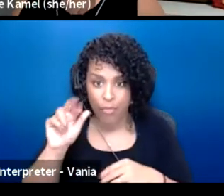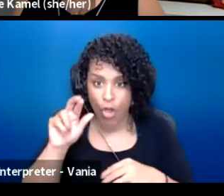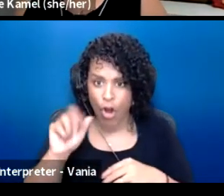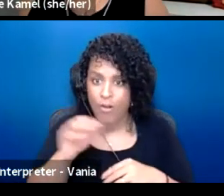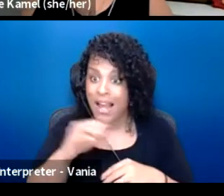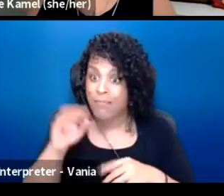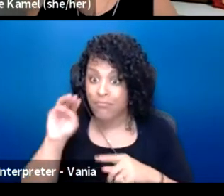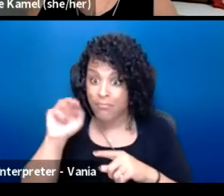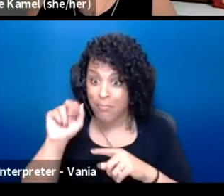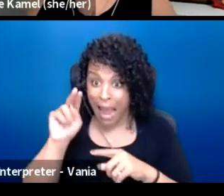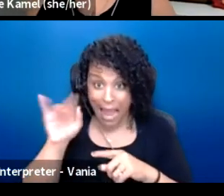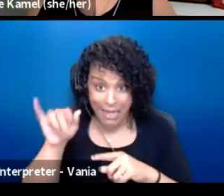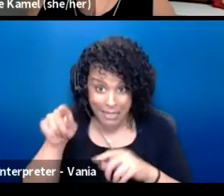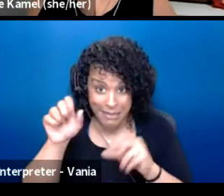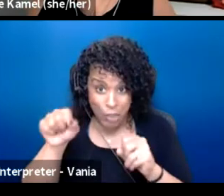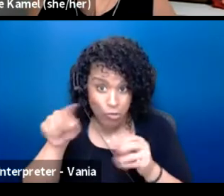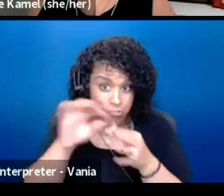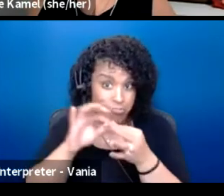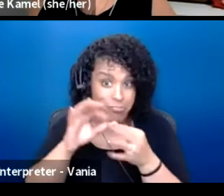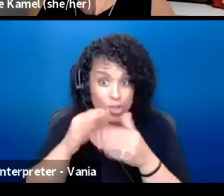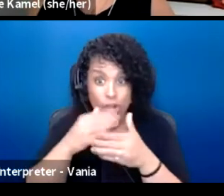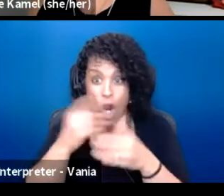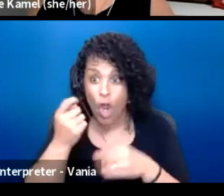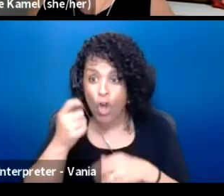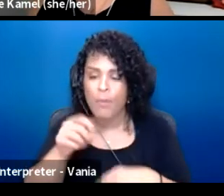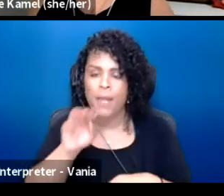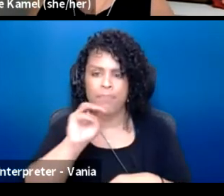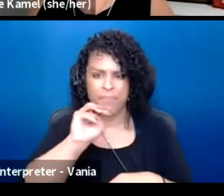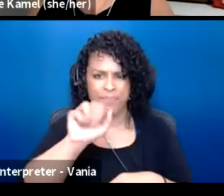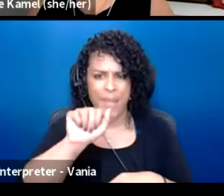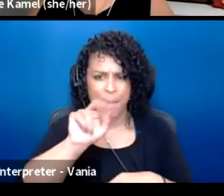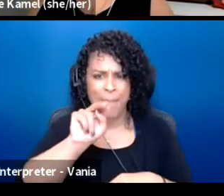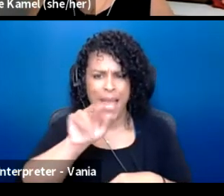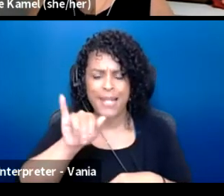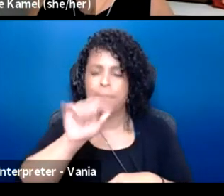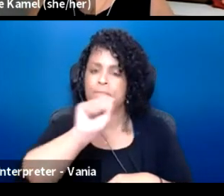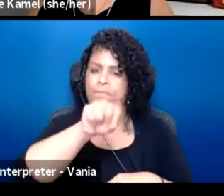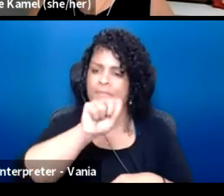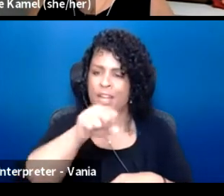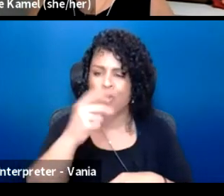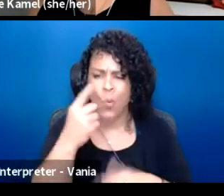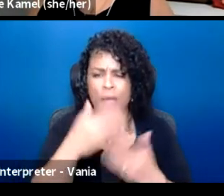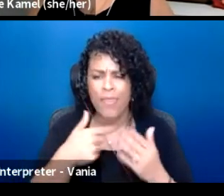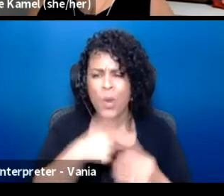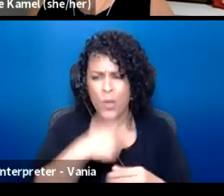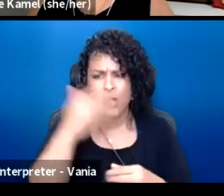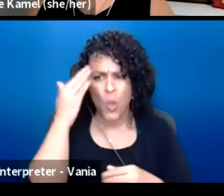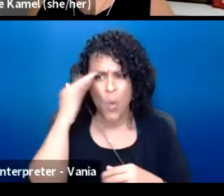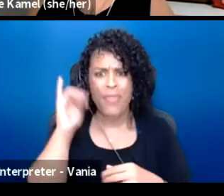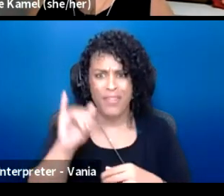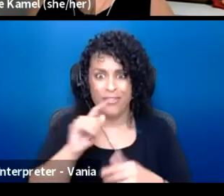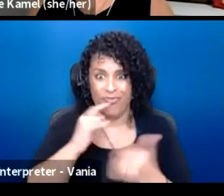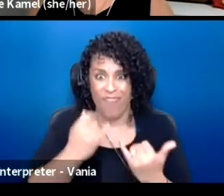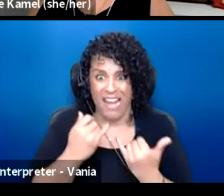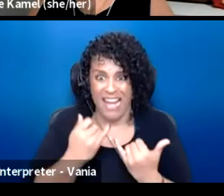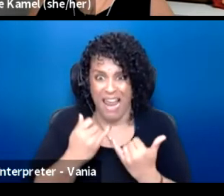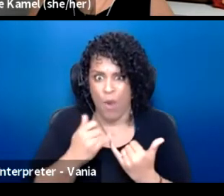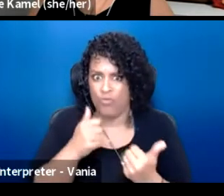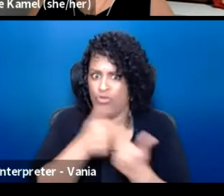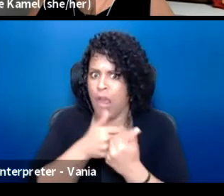Yeah, Manny, can you share a little bit? Well, you know, I mean, one thing we all know is that these are really challenging times. I mean, my gosh, I don't know.